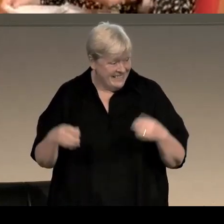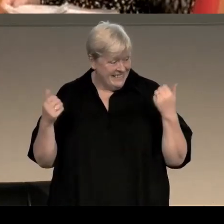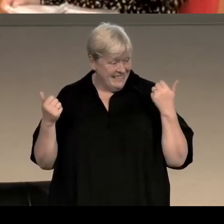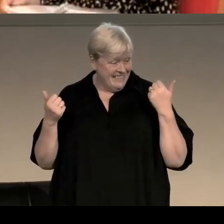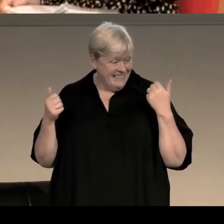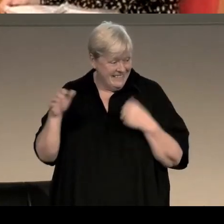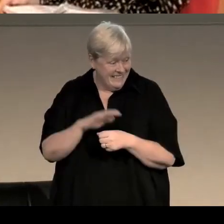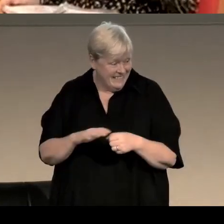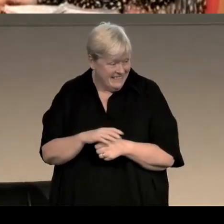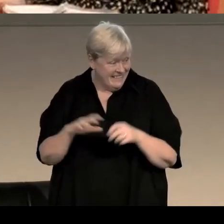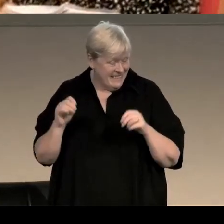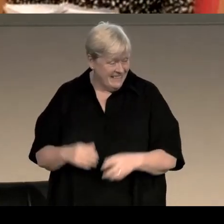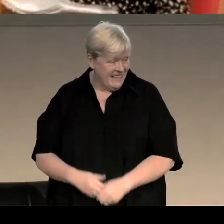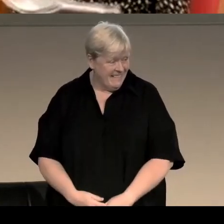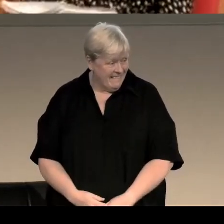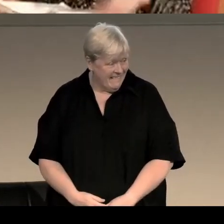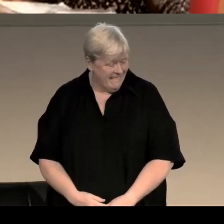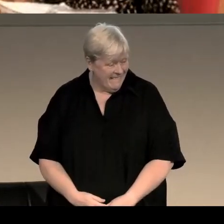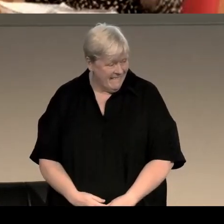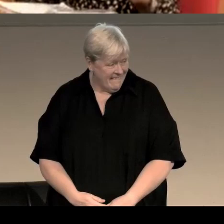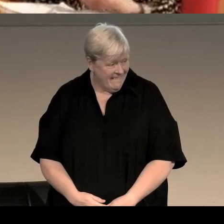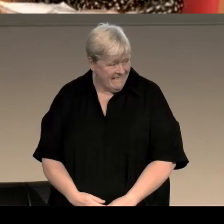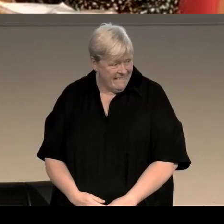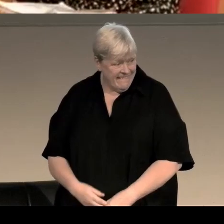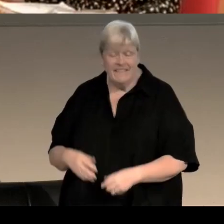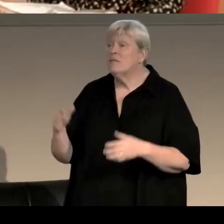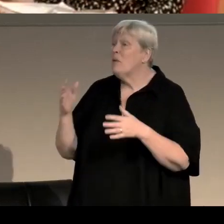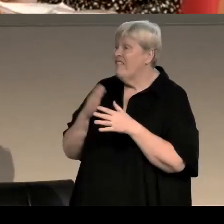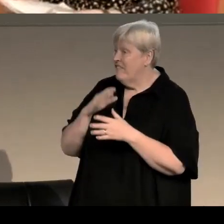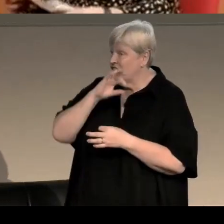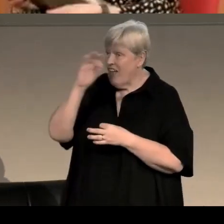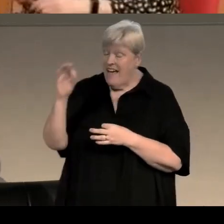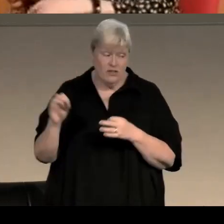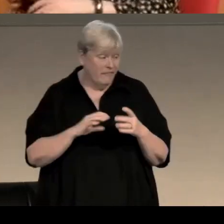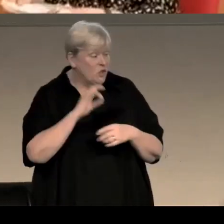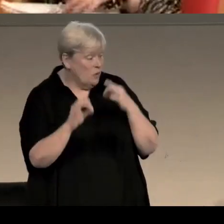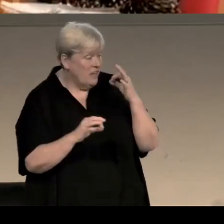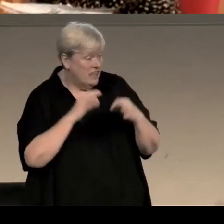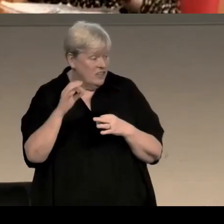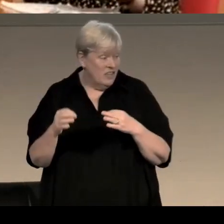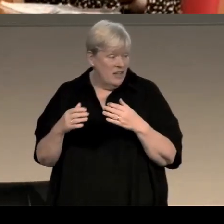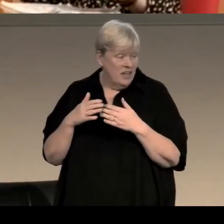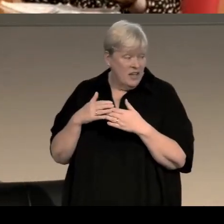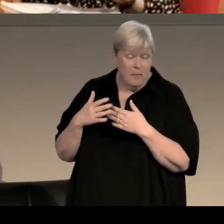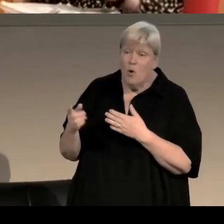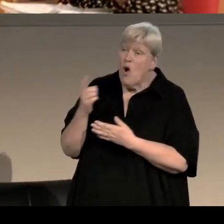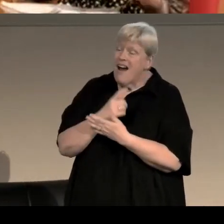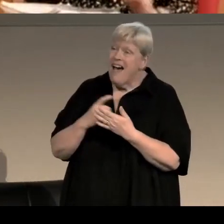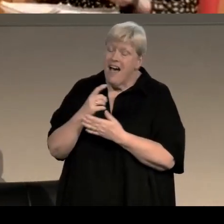Fantastic. So, I think what I'm first going to maybe ask you a few questions about is more to do with this book and then we'll sort of